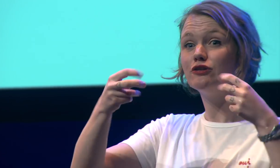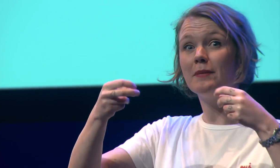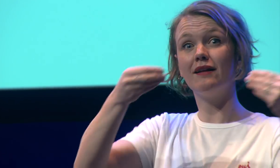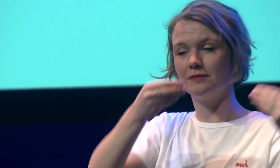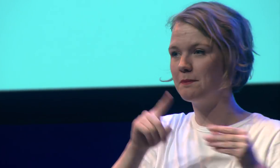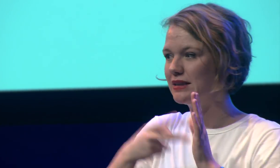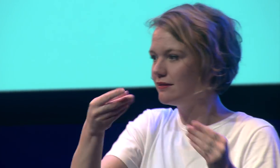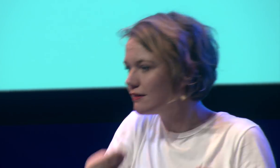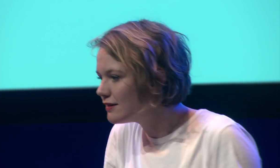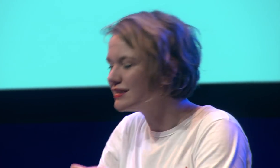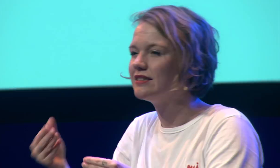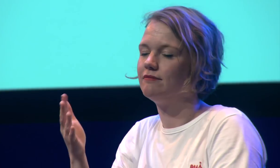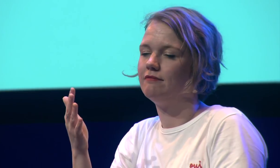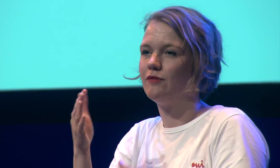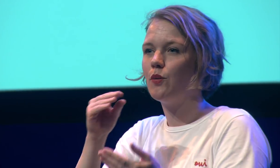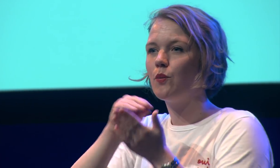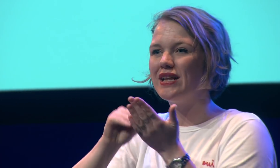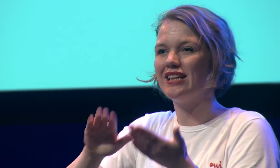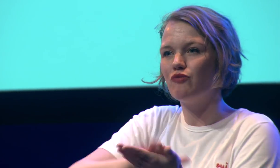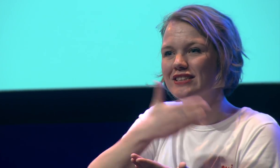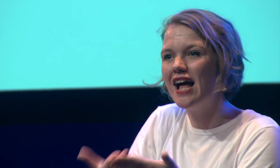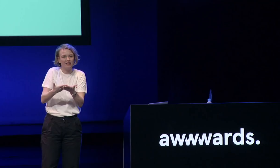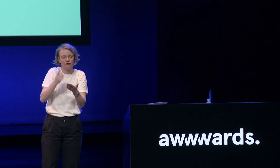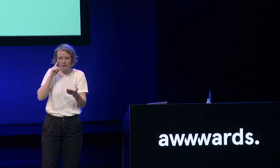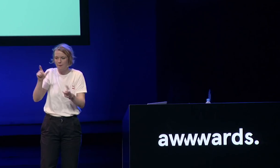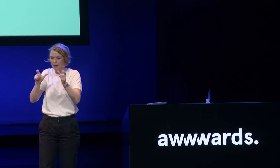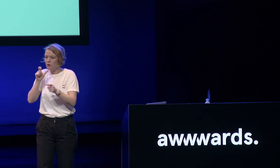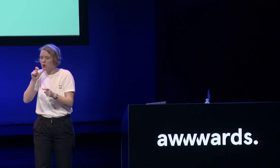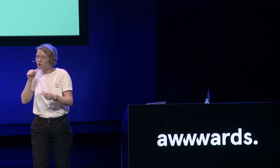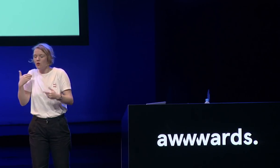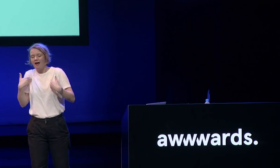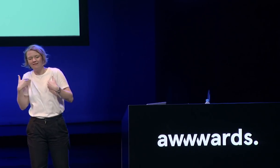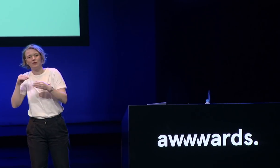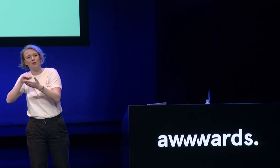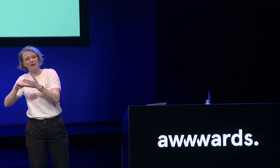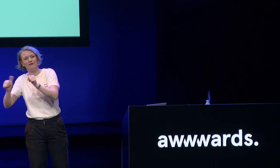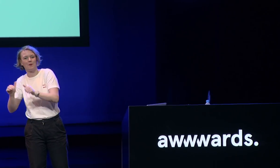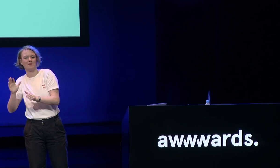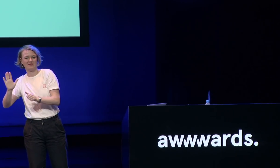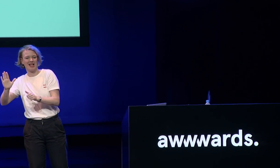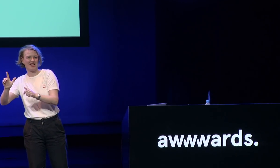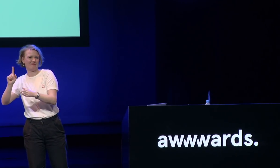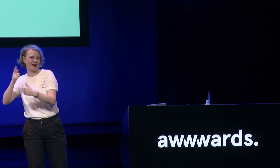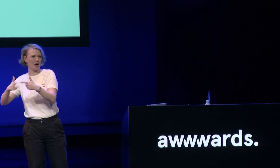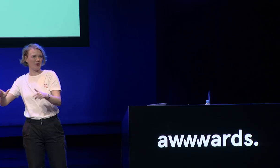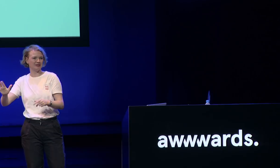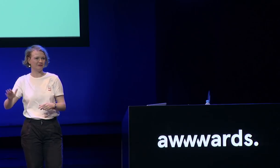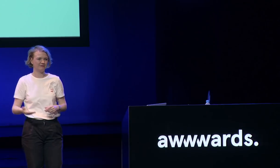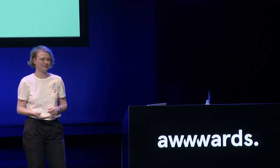have written form so if you give someone subtitles then they have a written translation from a language that they have to read but they don't have a